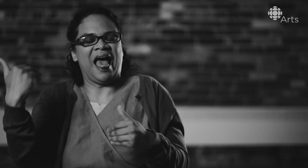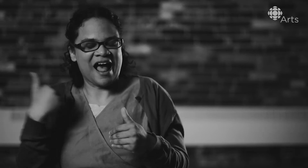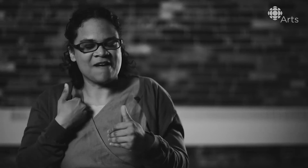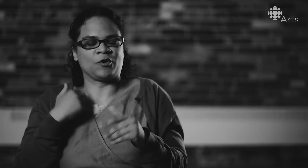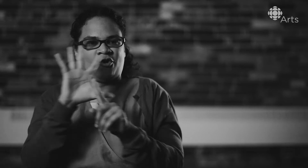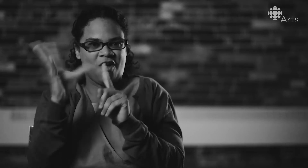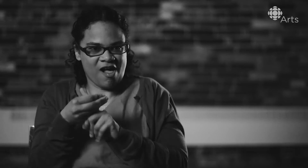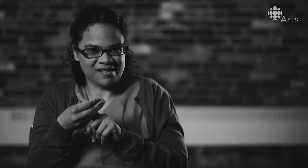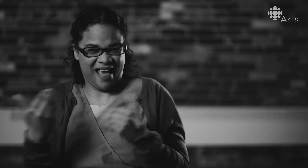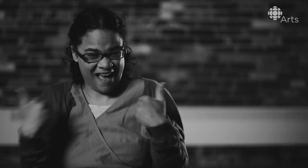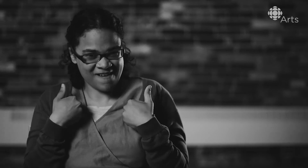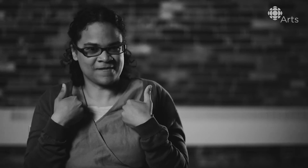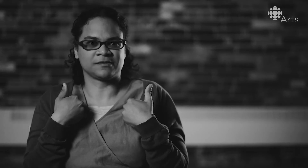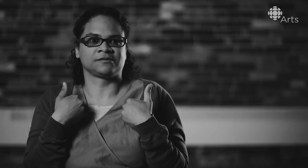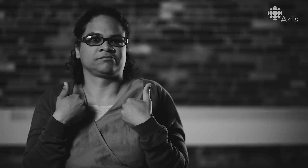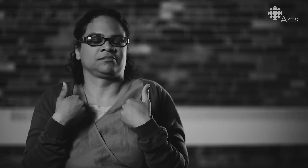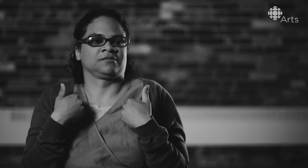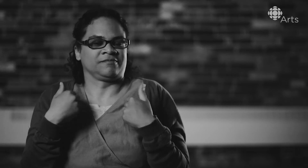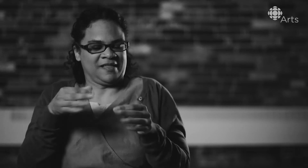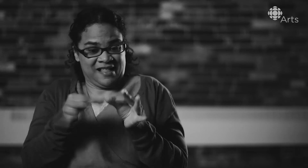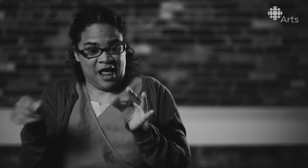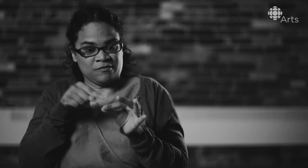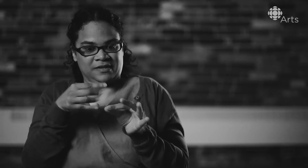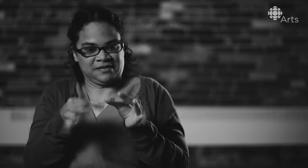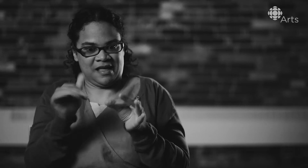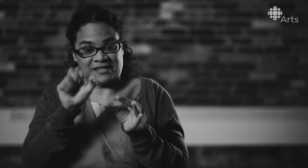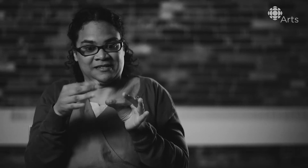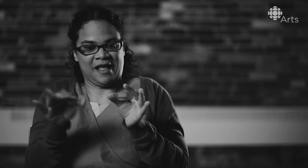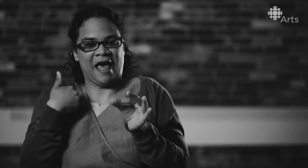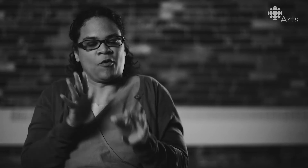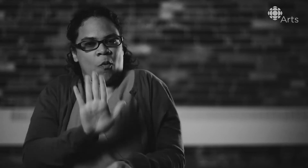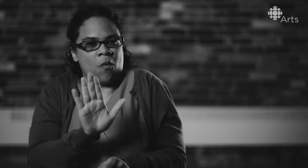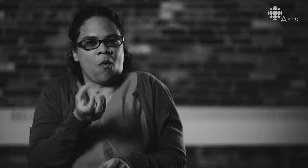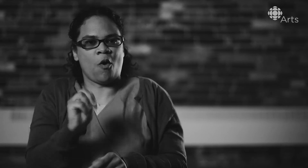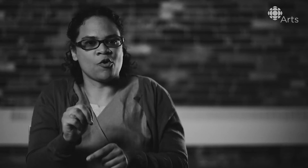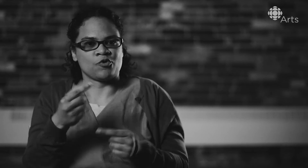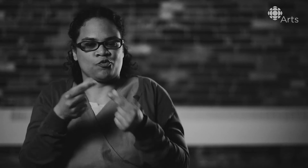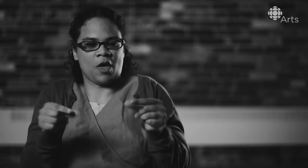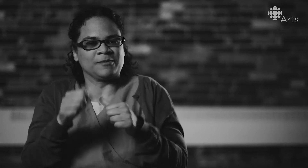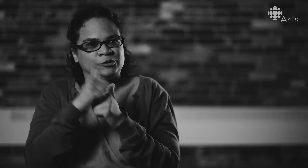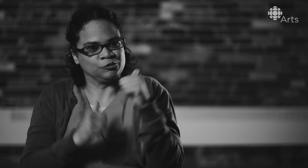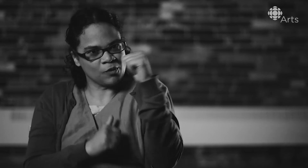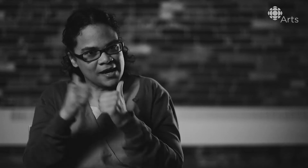And I think, too, it's really important that people take away the fact that deaf people have a culture. They have a language.